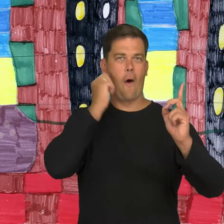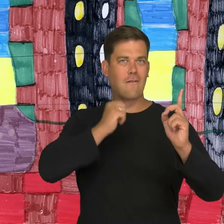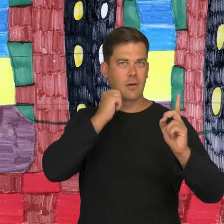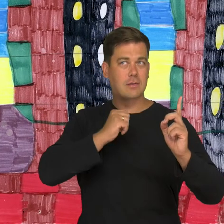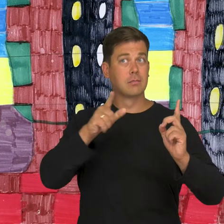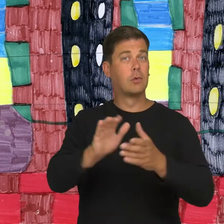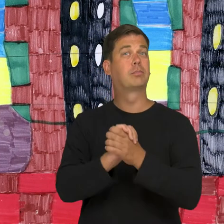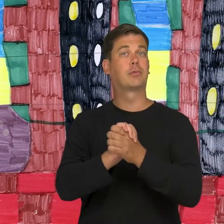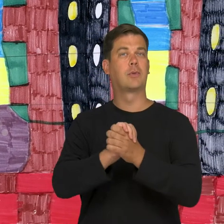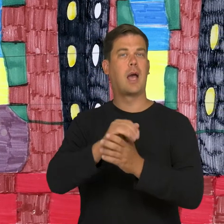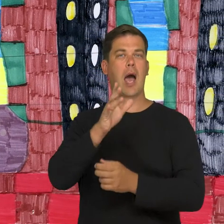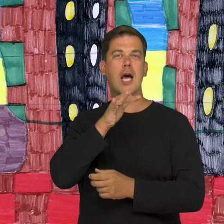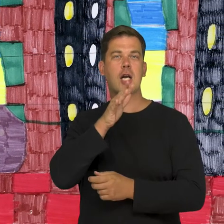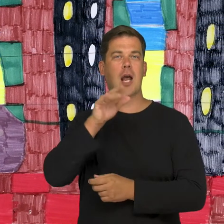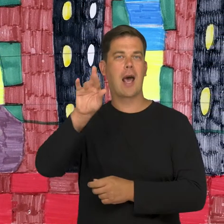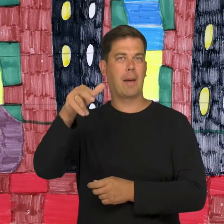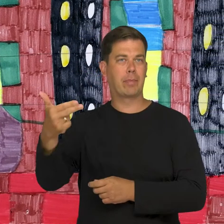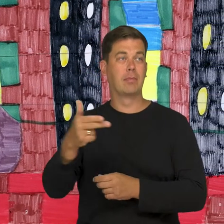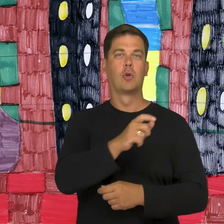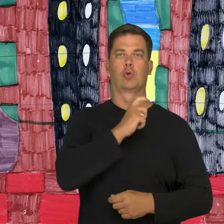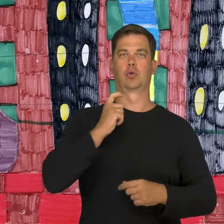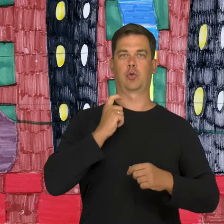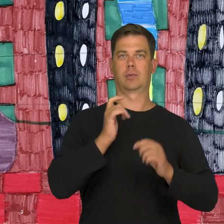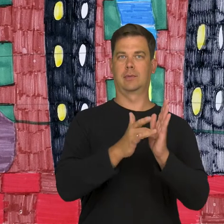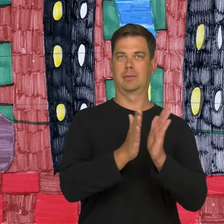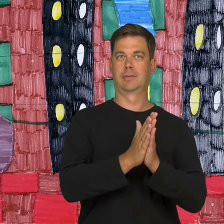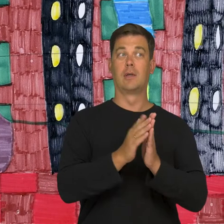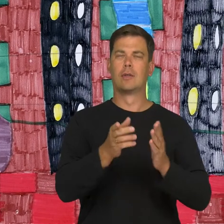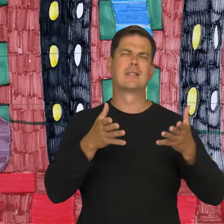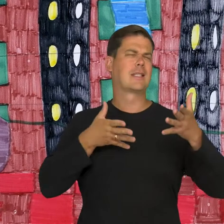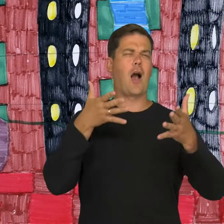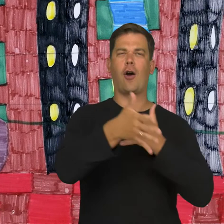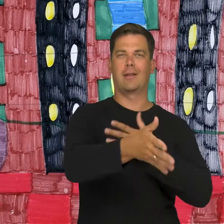about friendship between a Jewish rabbi with a priest, who fell in love with the same girl.